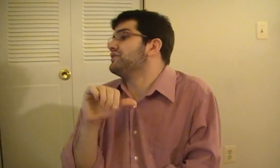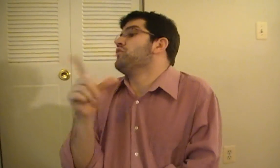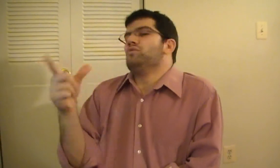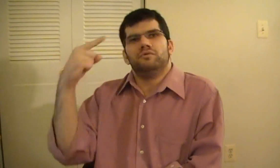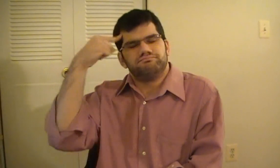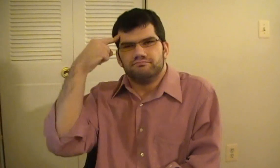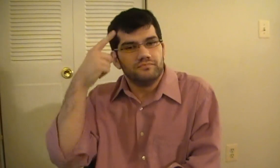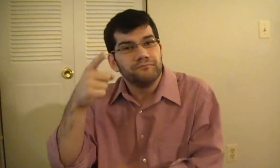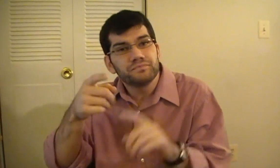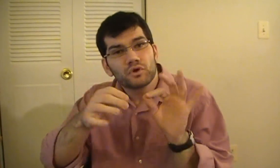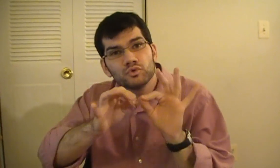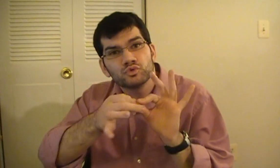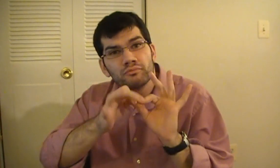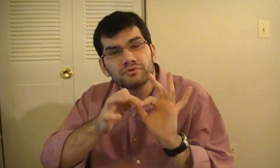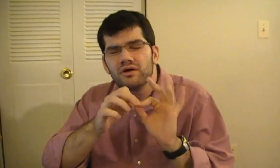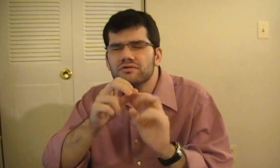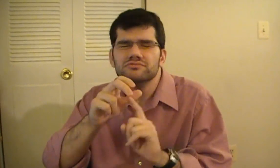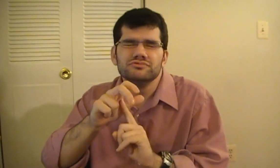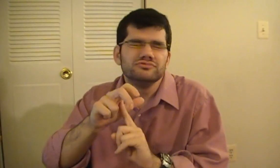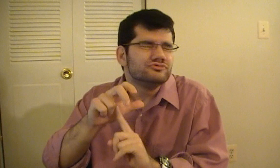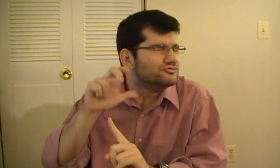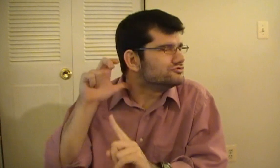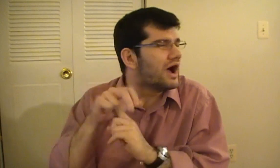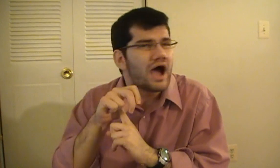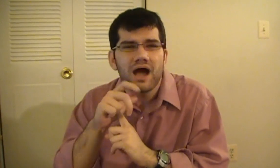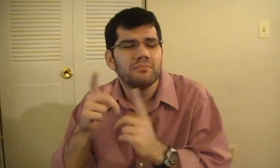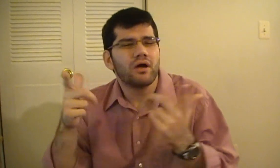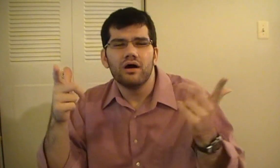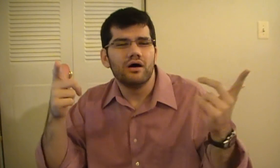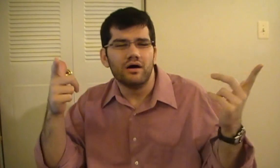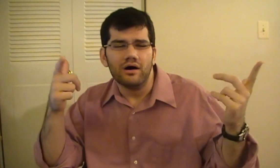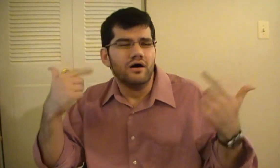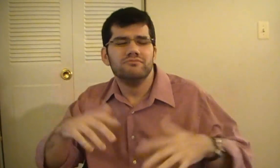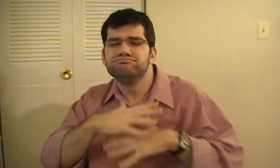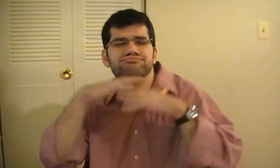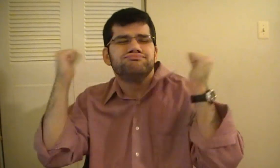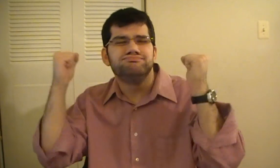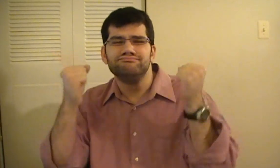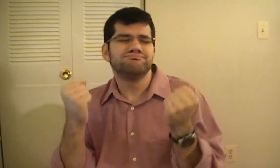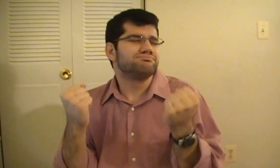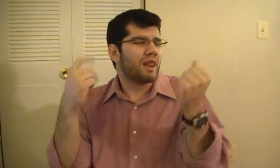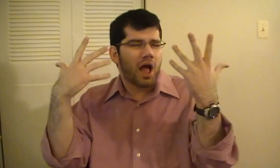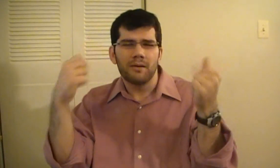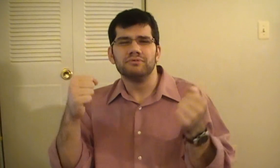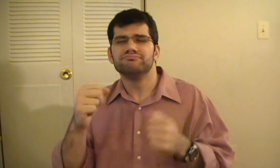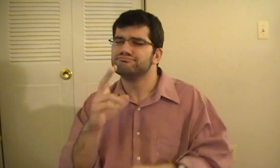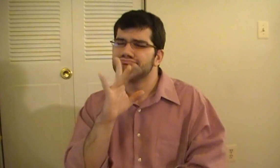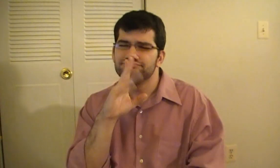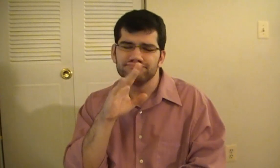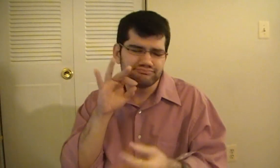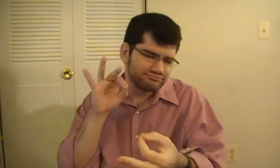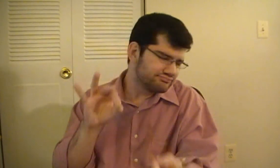And let's not forget about the interpreter. The interpreter did a great job at interpreting and voicing.